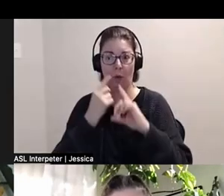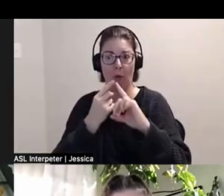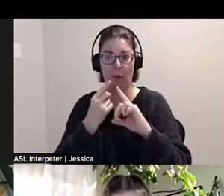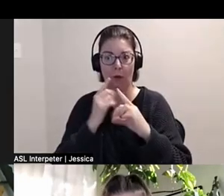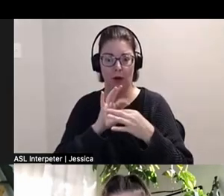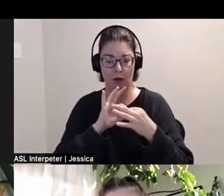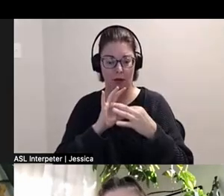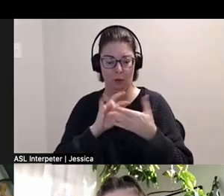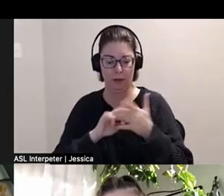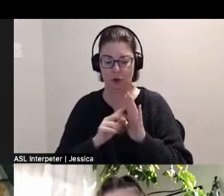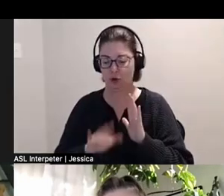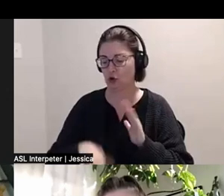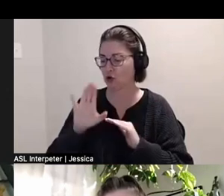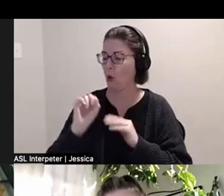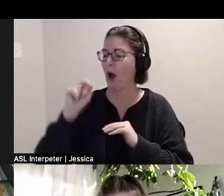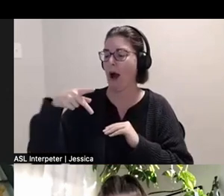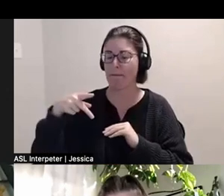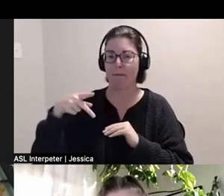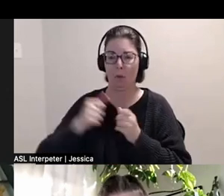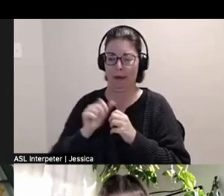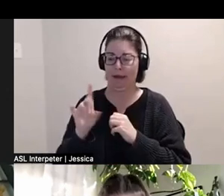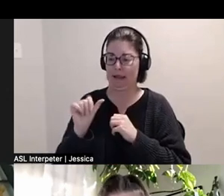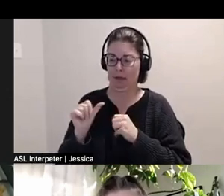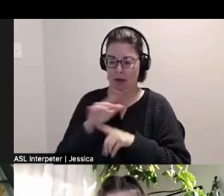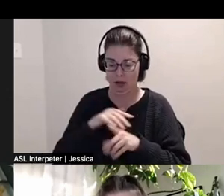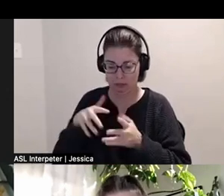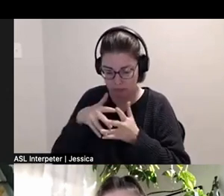so, so intensely without the language of it.